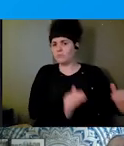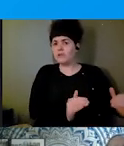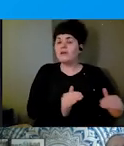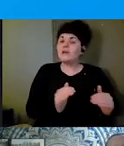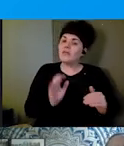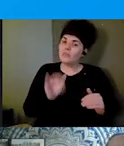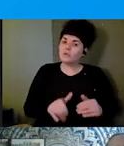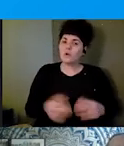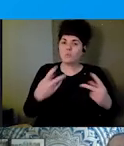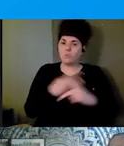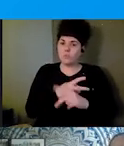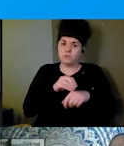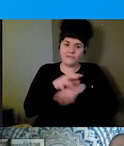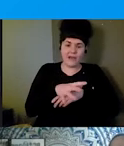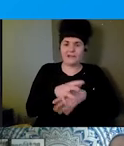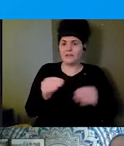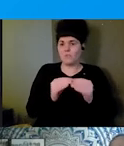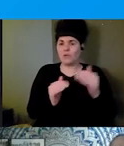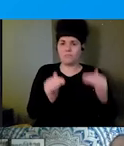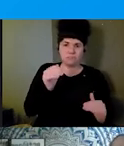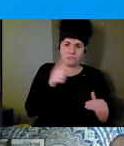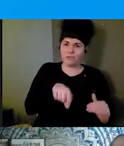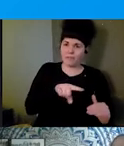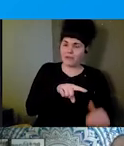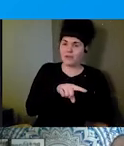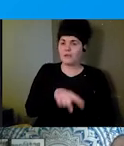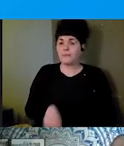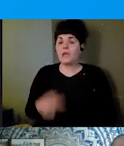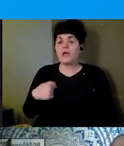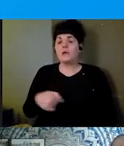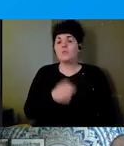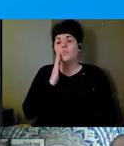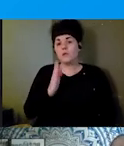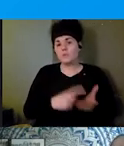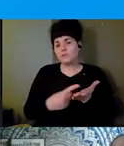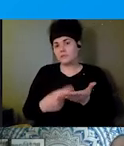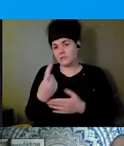throughout disasters. We'll get into one of those impacts being institutionalization in